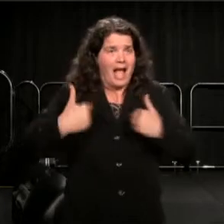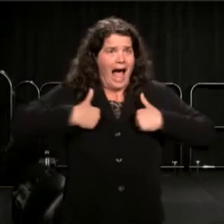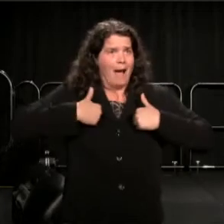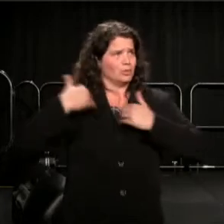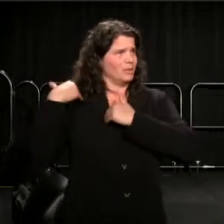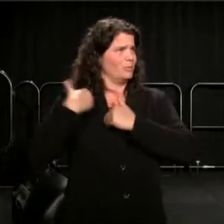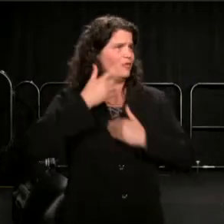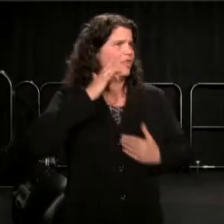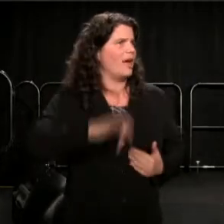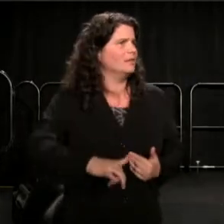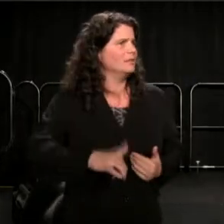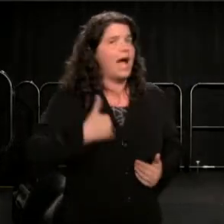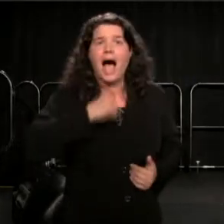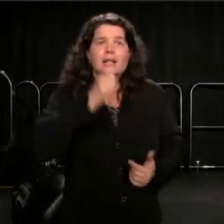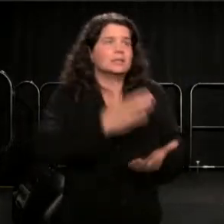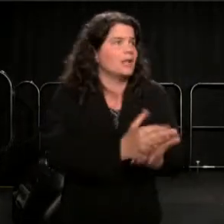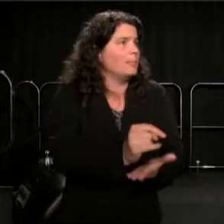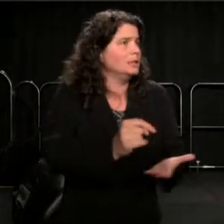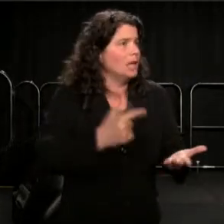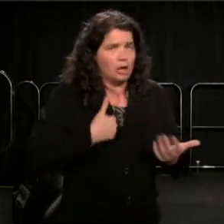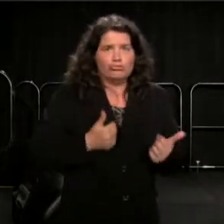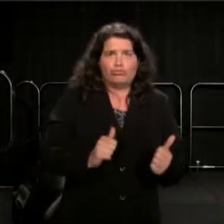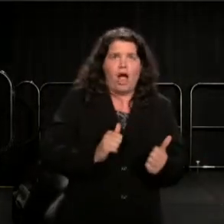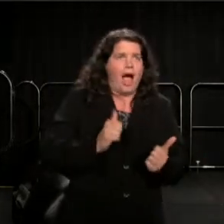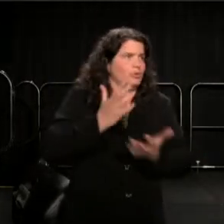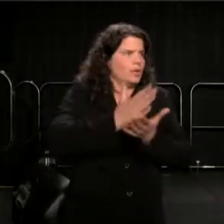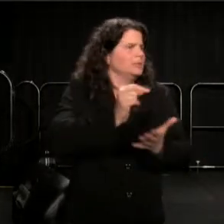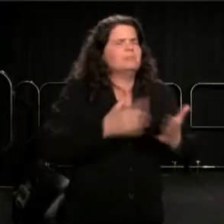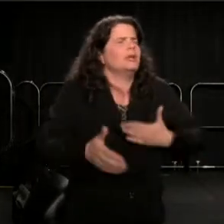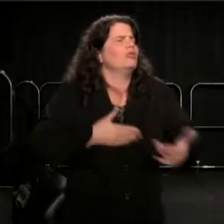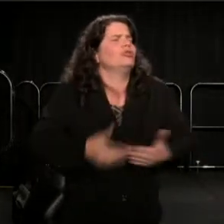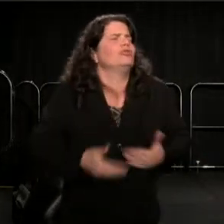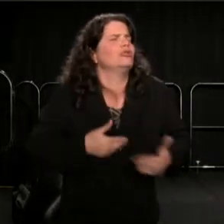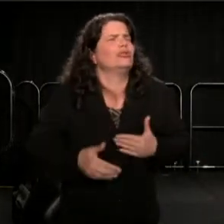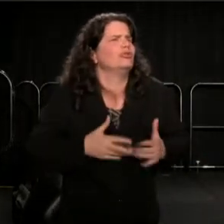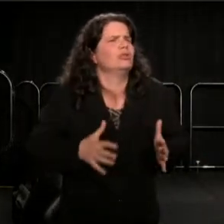I didn't stop it or try to stop it. It doesn't matter, what one tries.